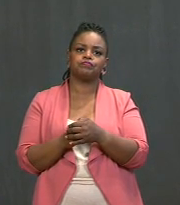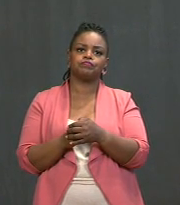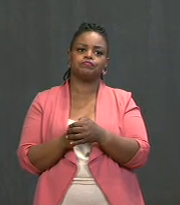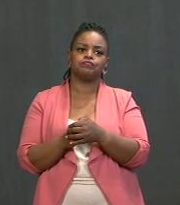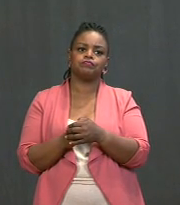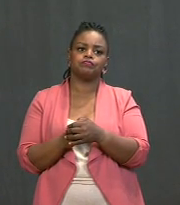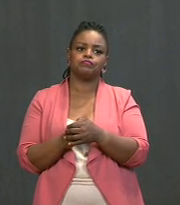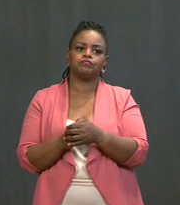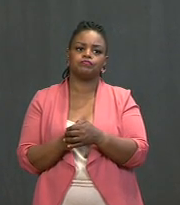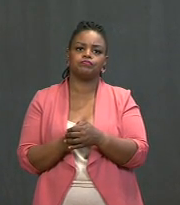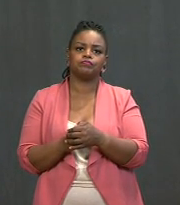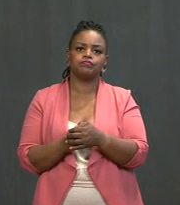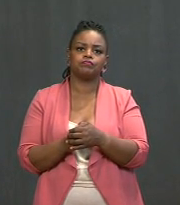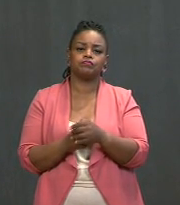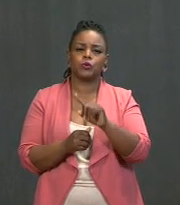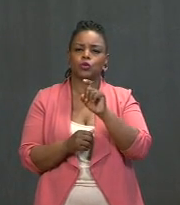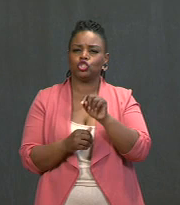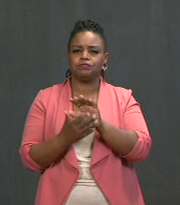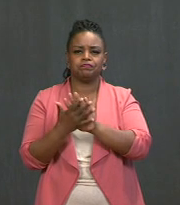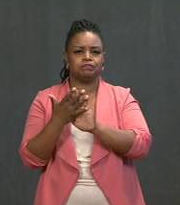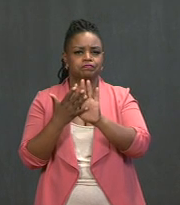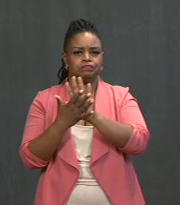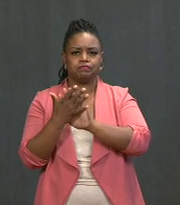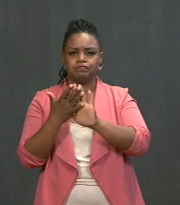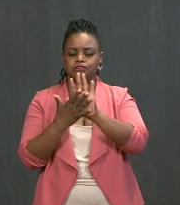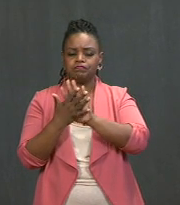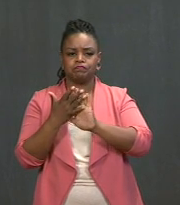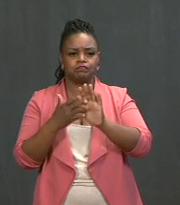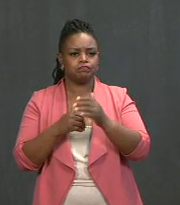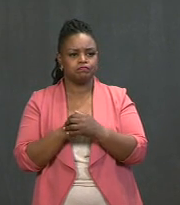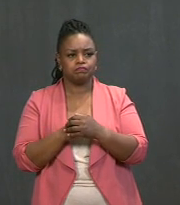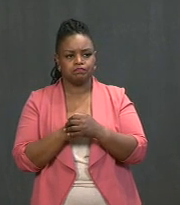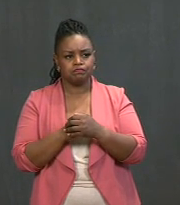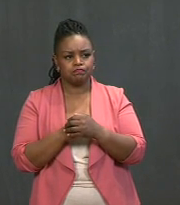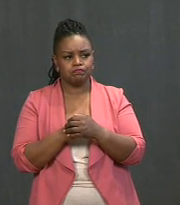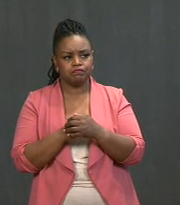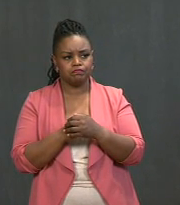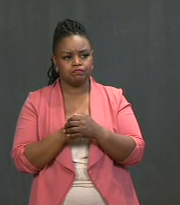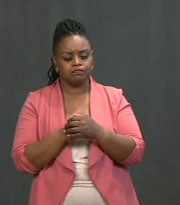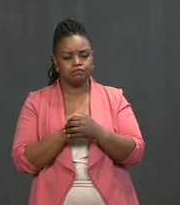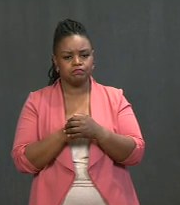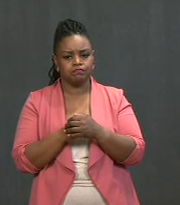there are many Americans who are very reluctant to take the vaccine, especially in red states.